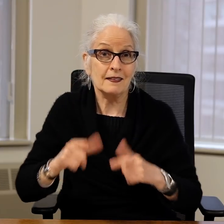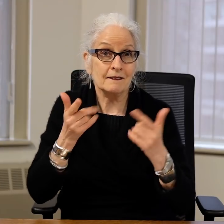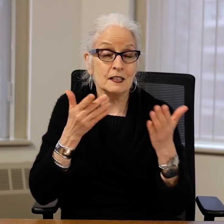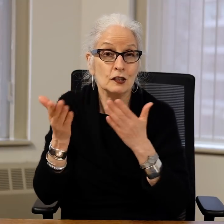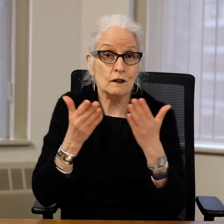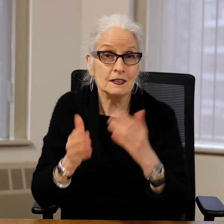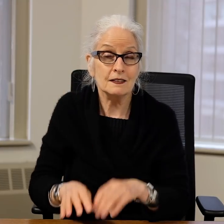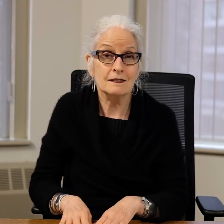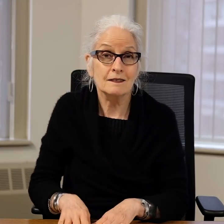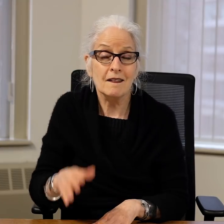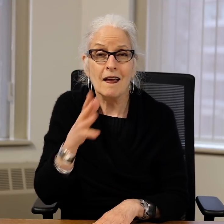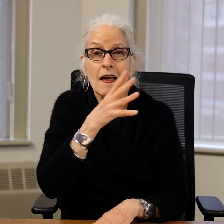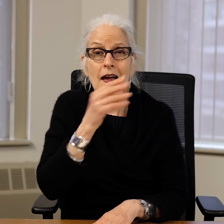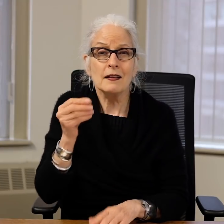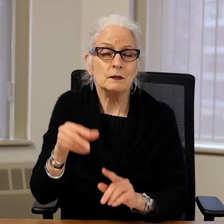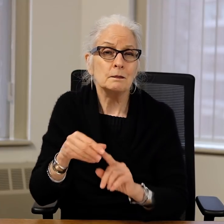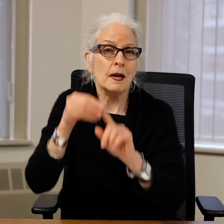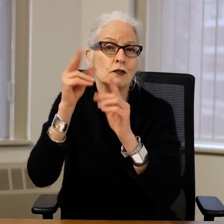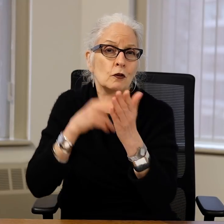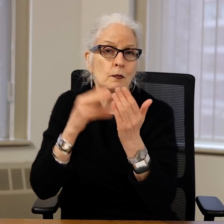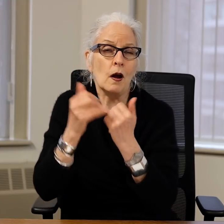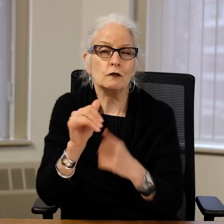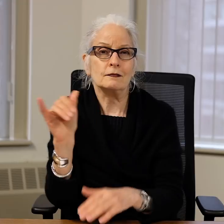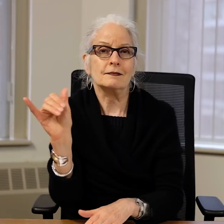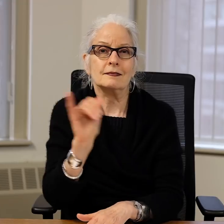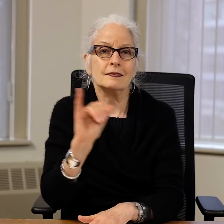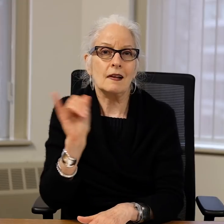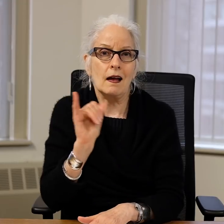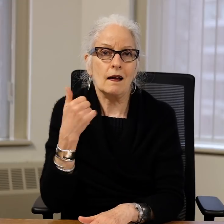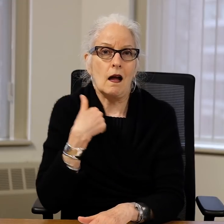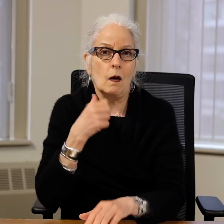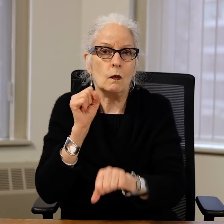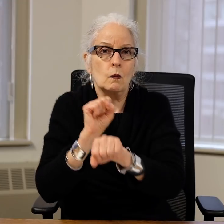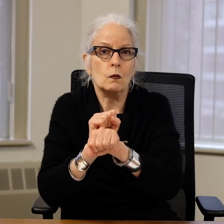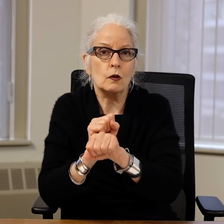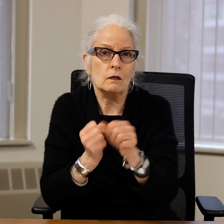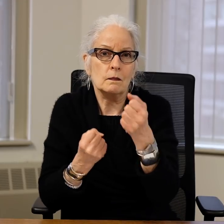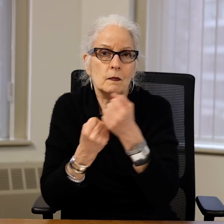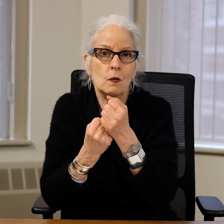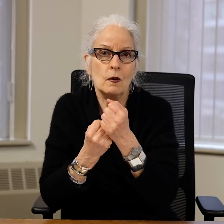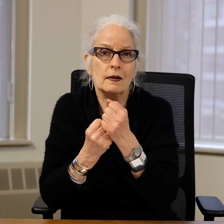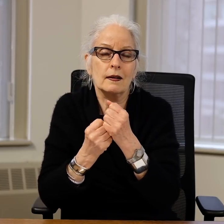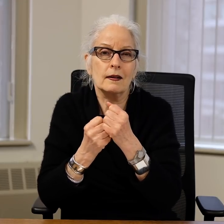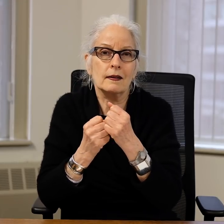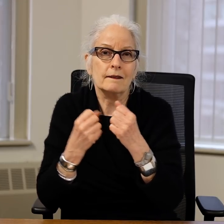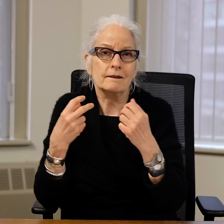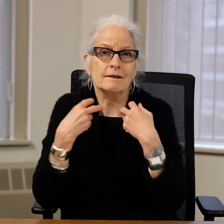Hearing Independent Living Services and special projects like working to support victims of crime.